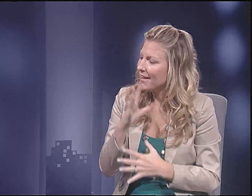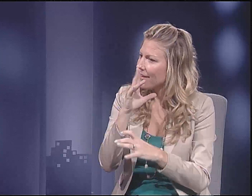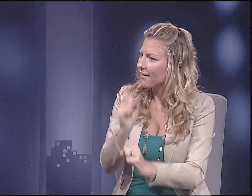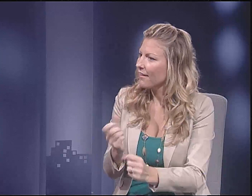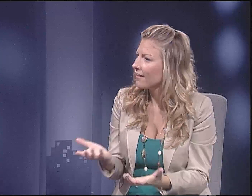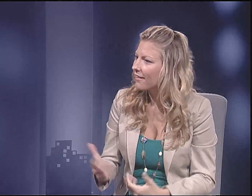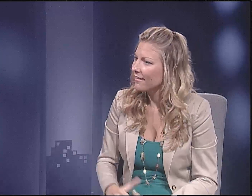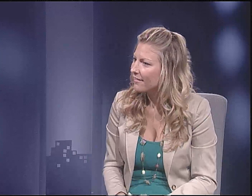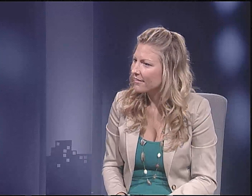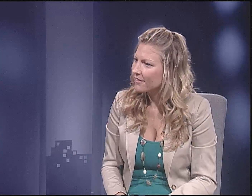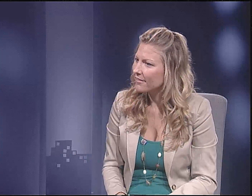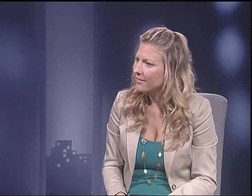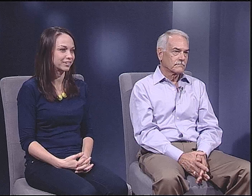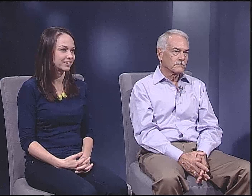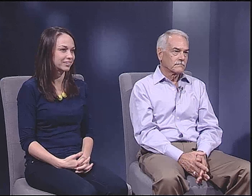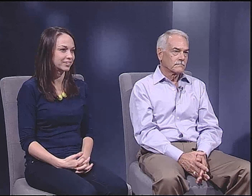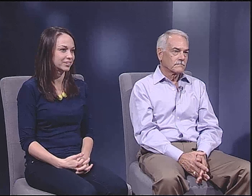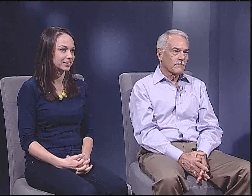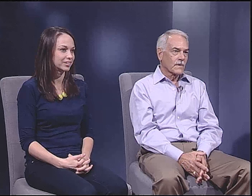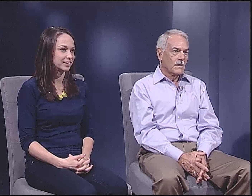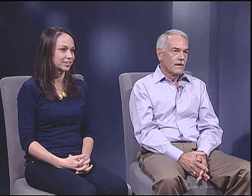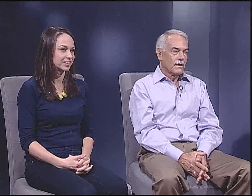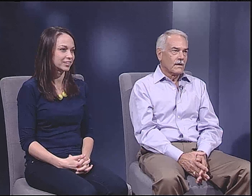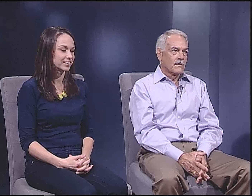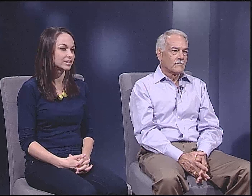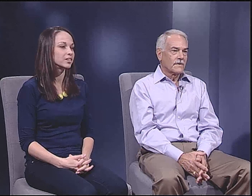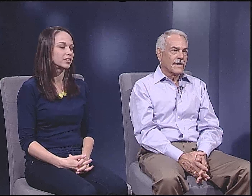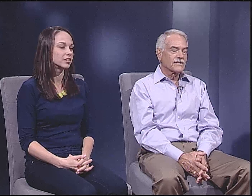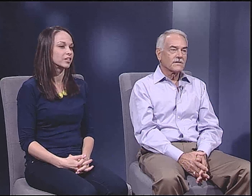about you as a professor. How do you make teaching history so entertaining?